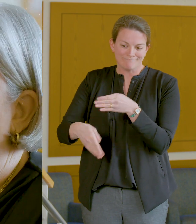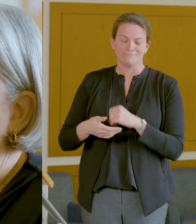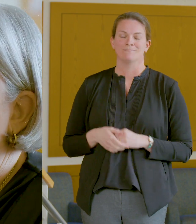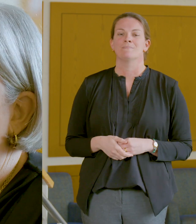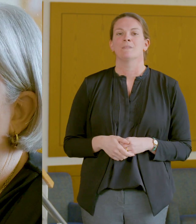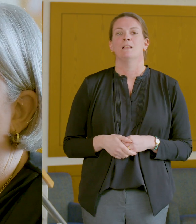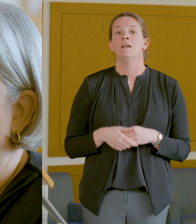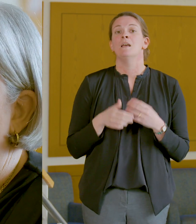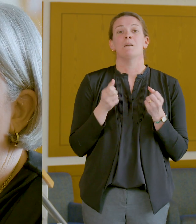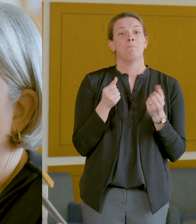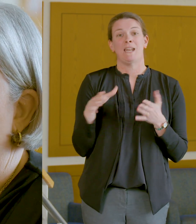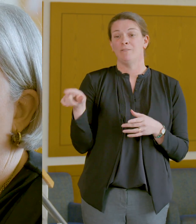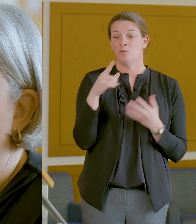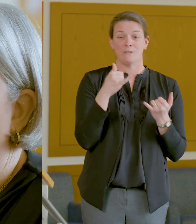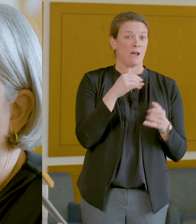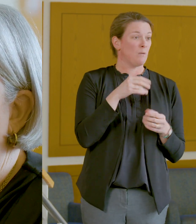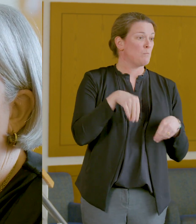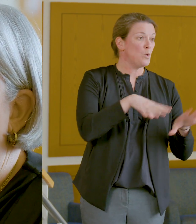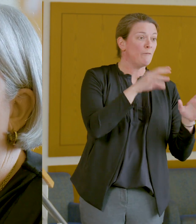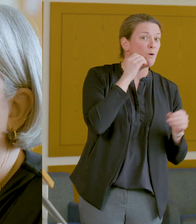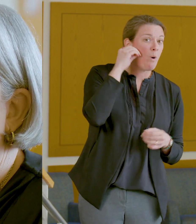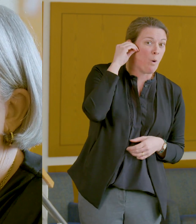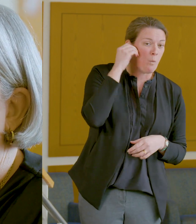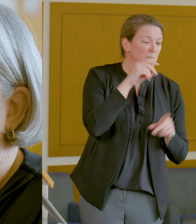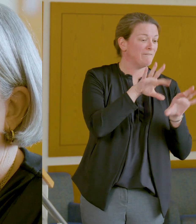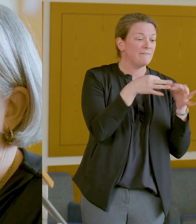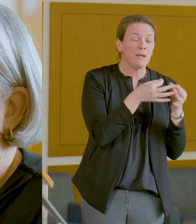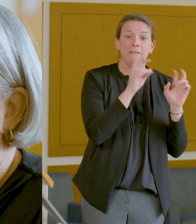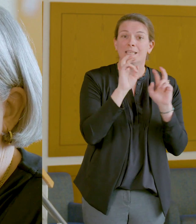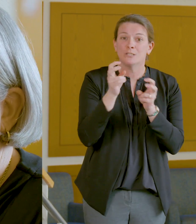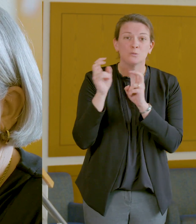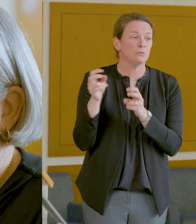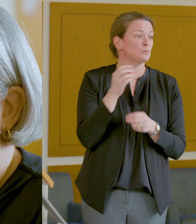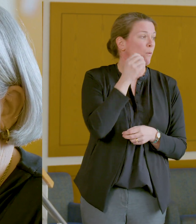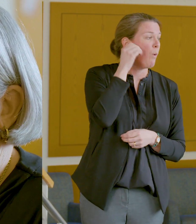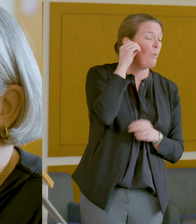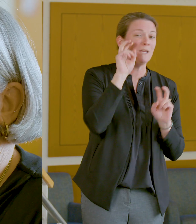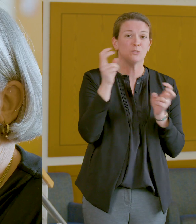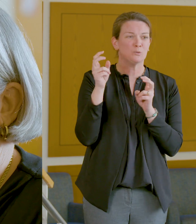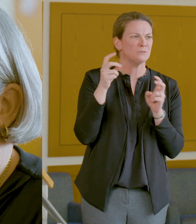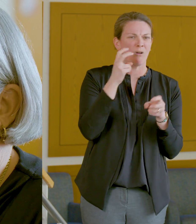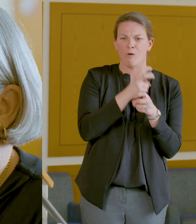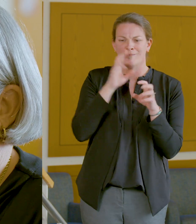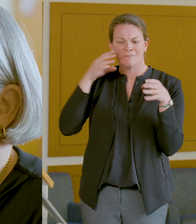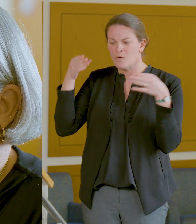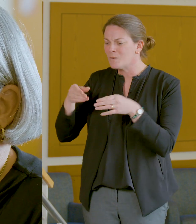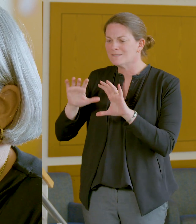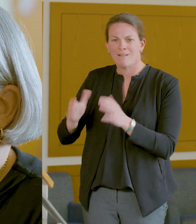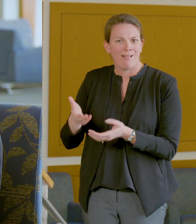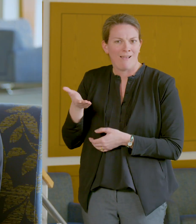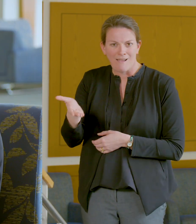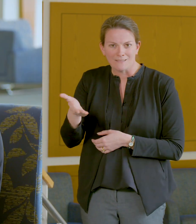Many of you are also dealing with family and home-life issues outside of class that can make it hard to focus.